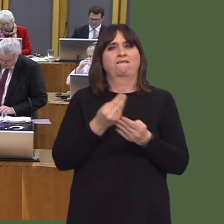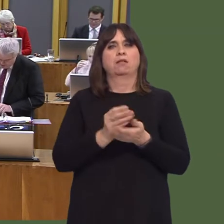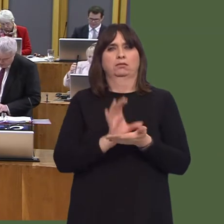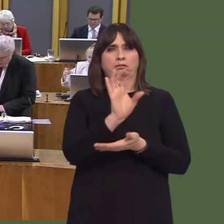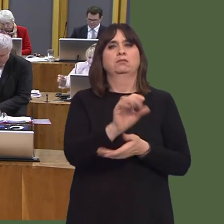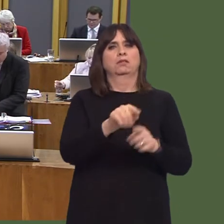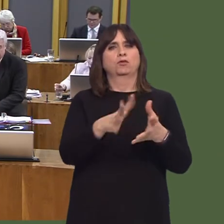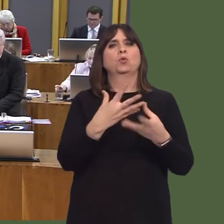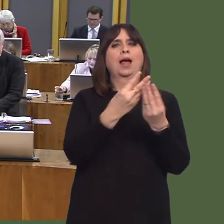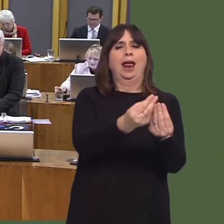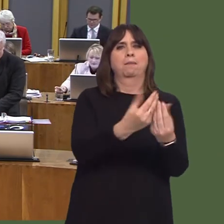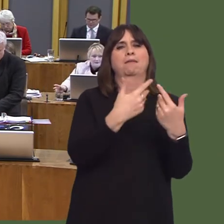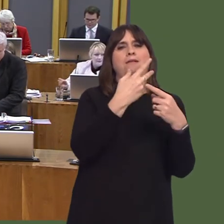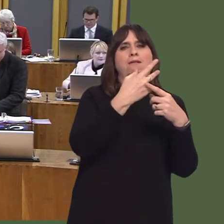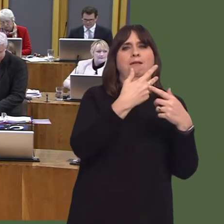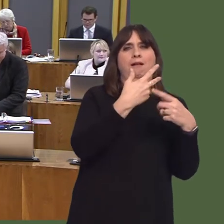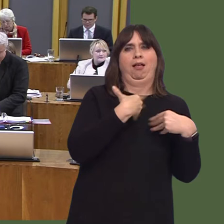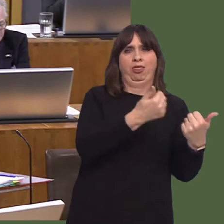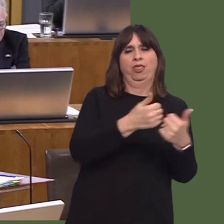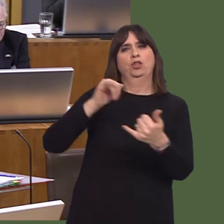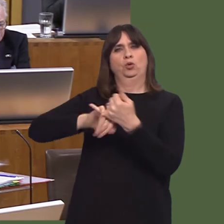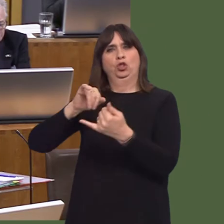This is a major project, which needs a decision.